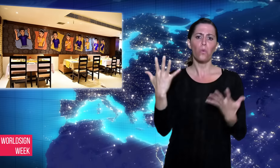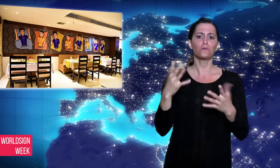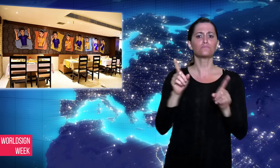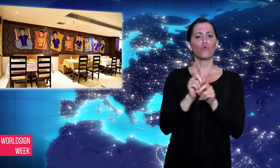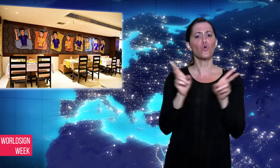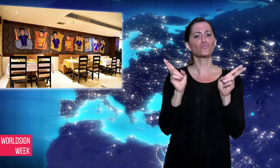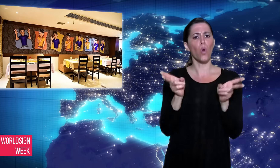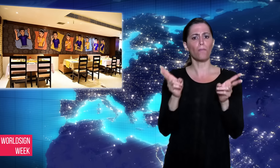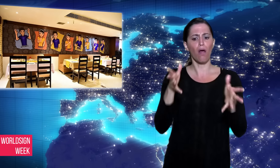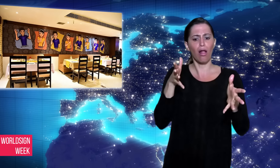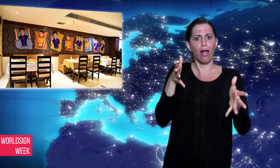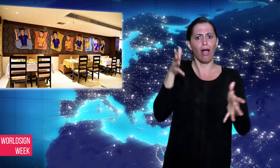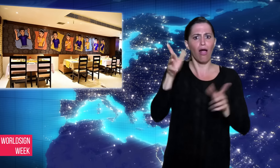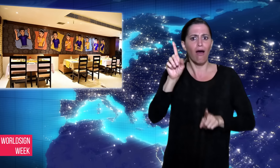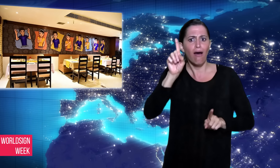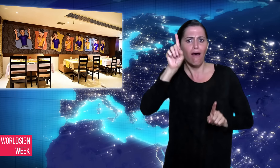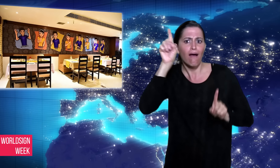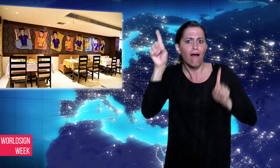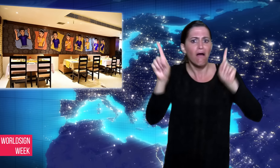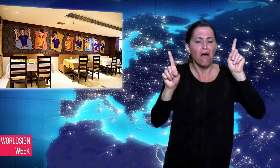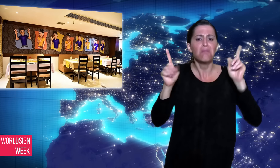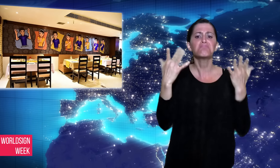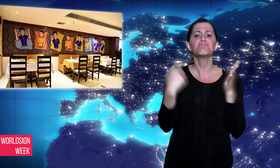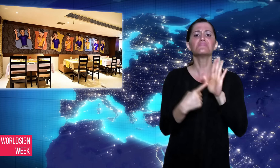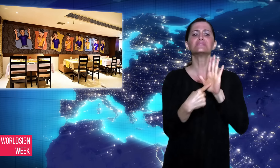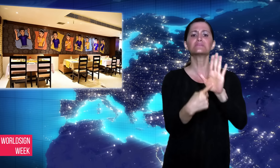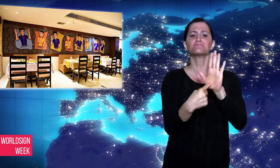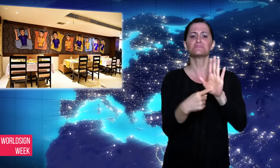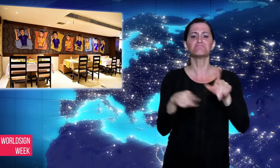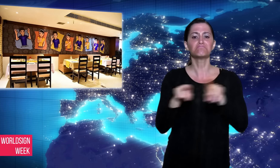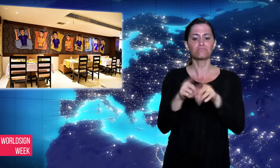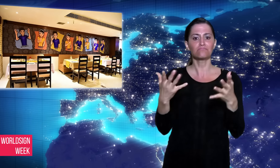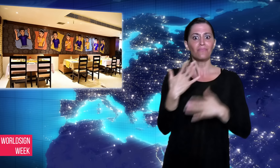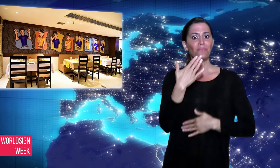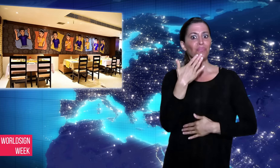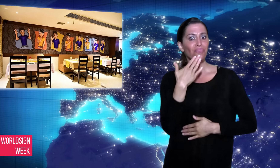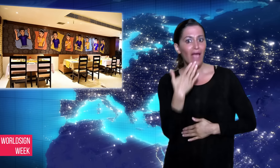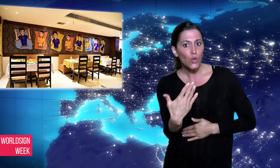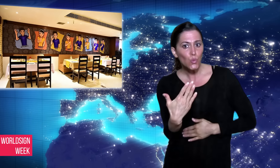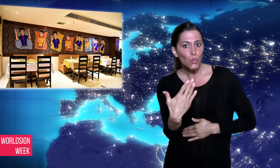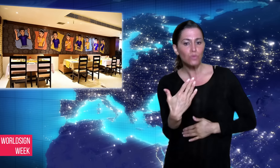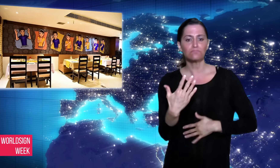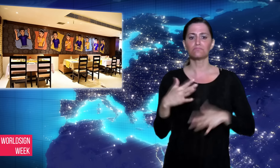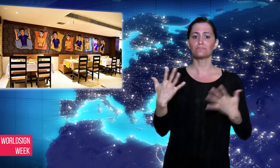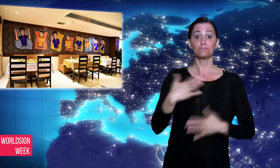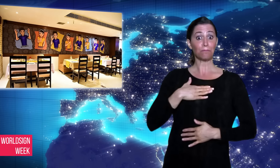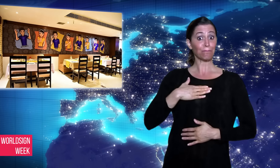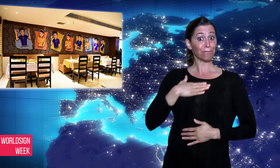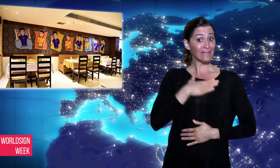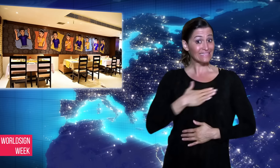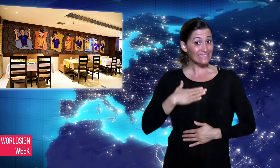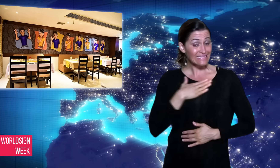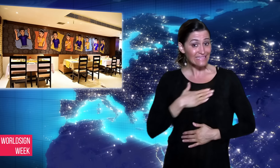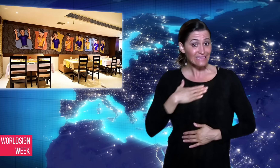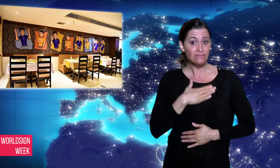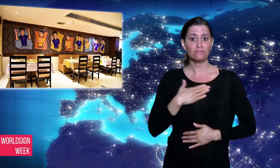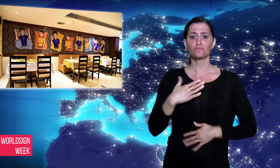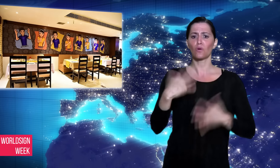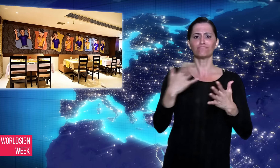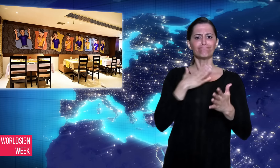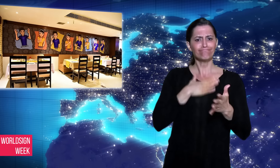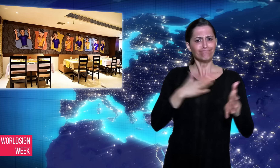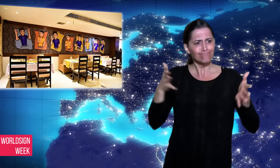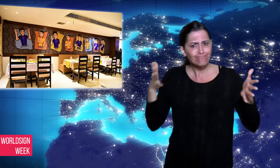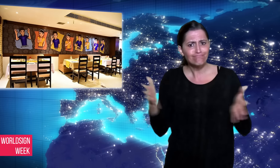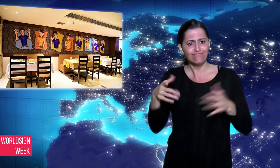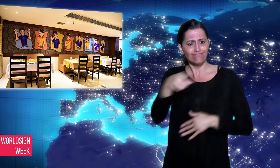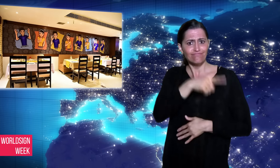sign. Menus are designed to simplify